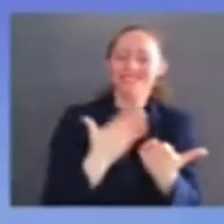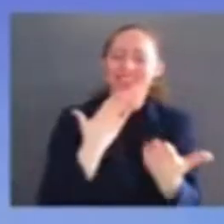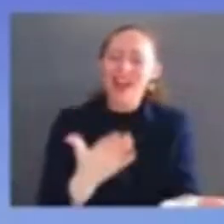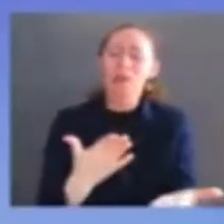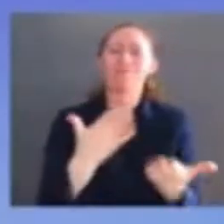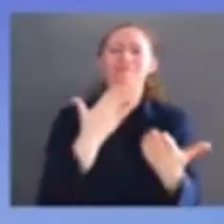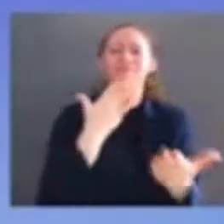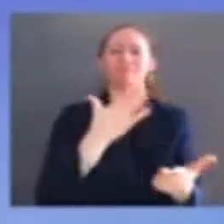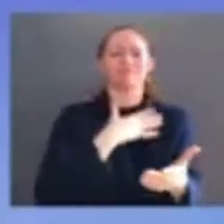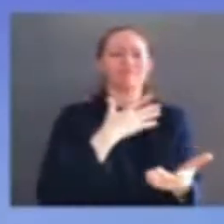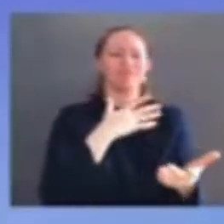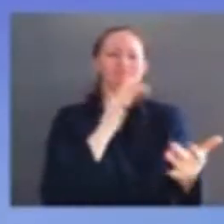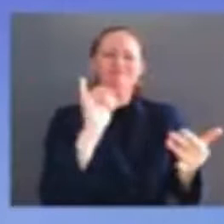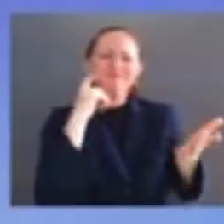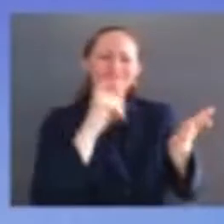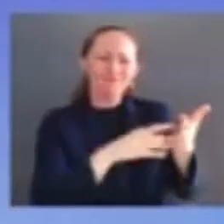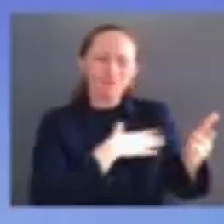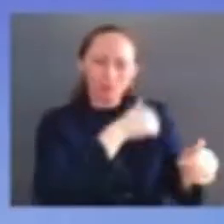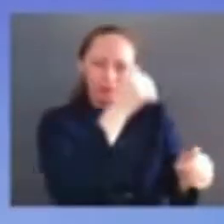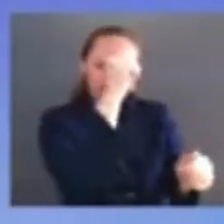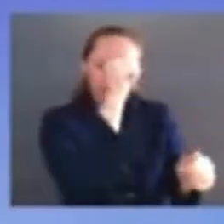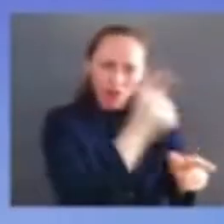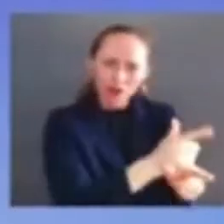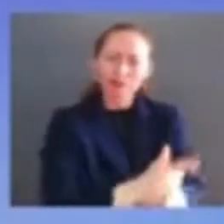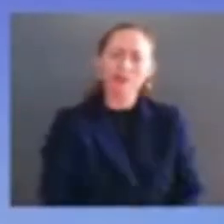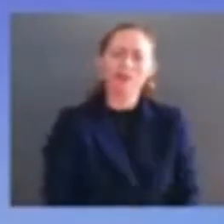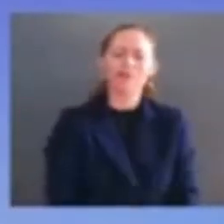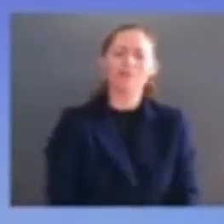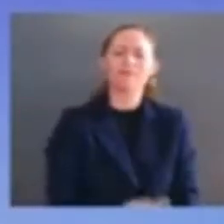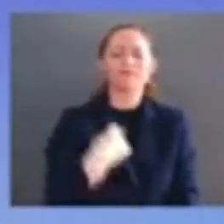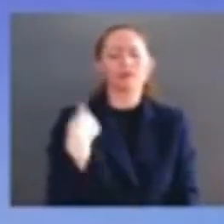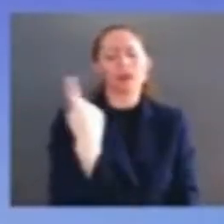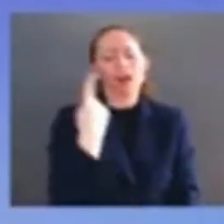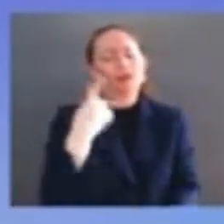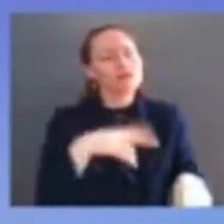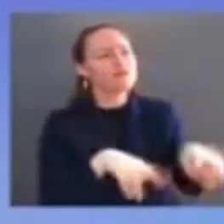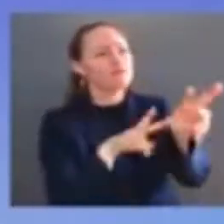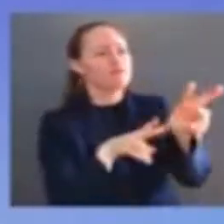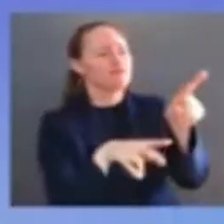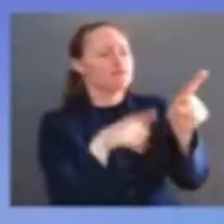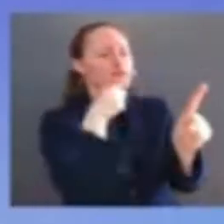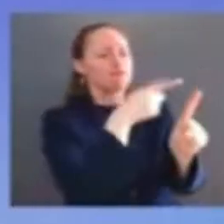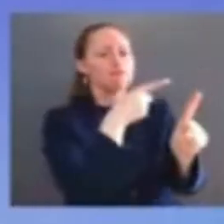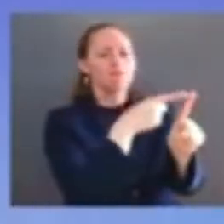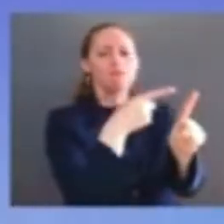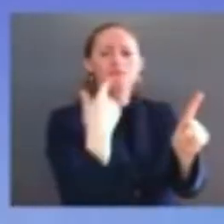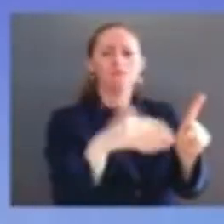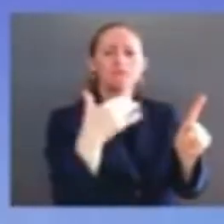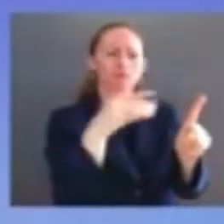to me as a model of public service and bravery and i thank you for that i love you all very much